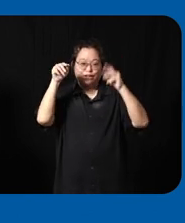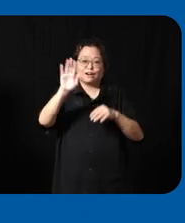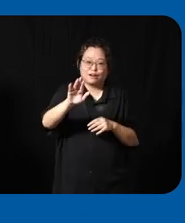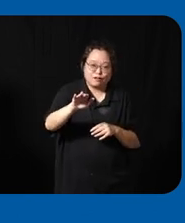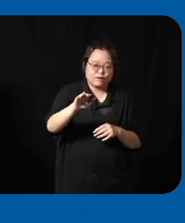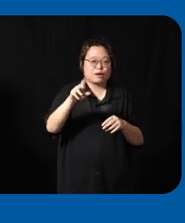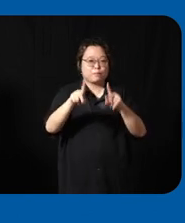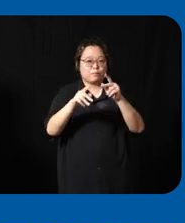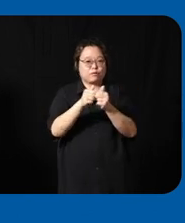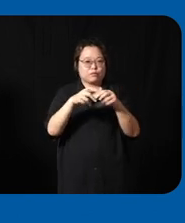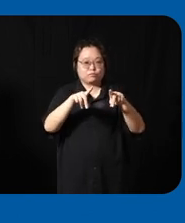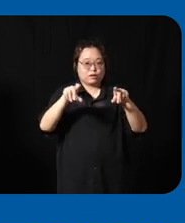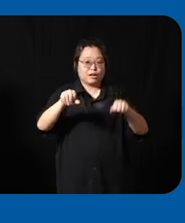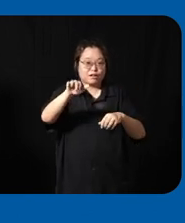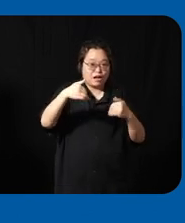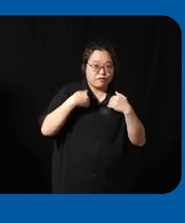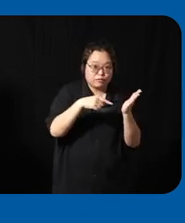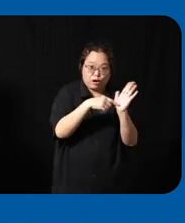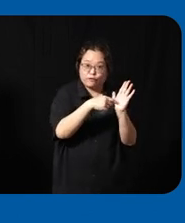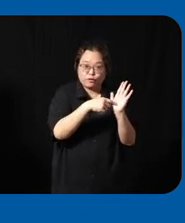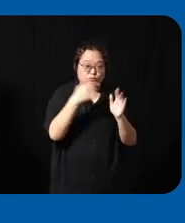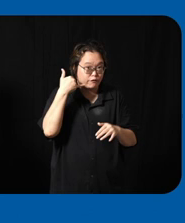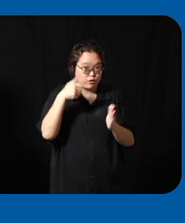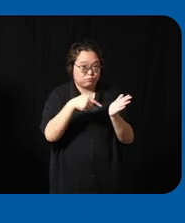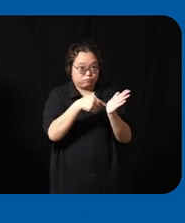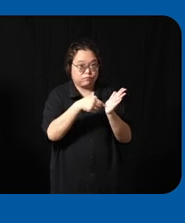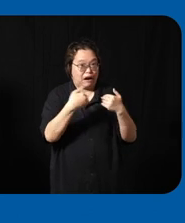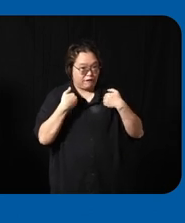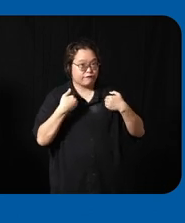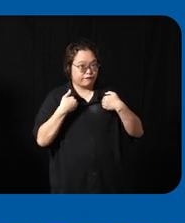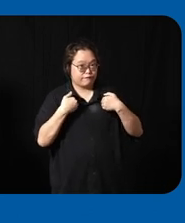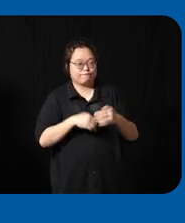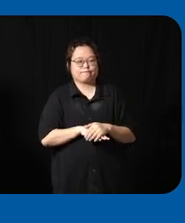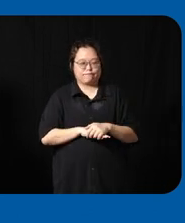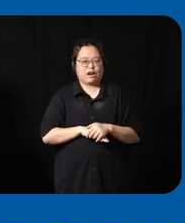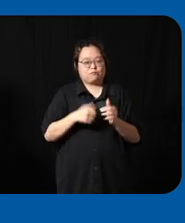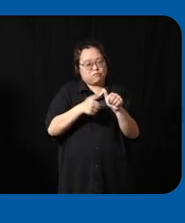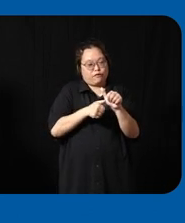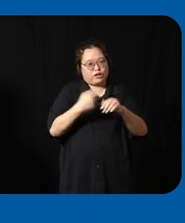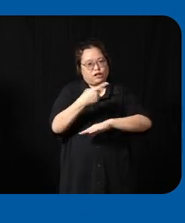there's ear technology available that can enable you to live your daily lives as well so how do we